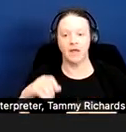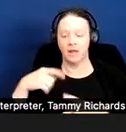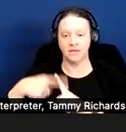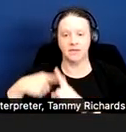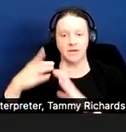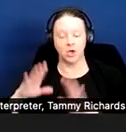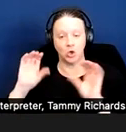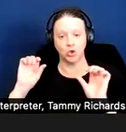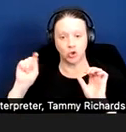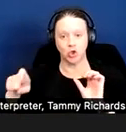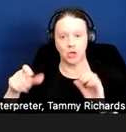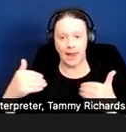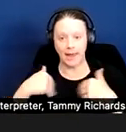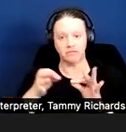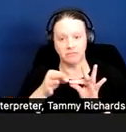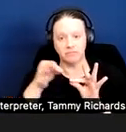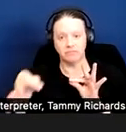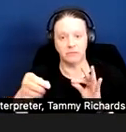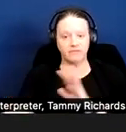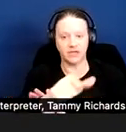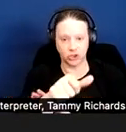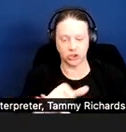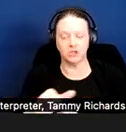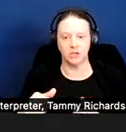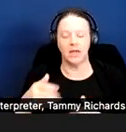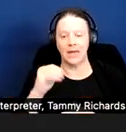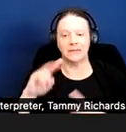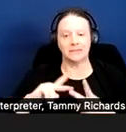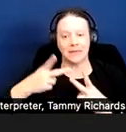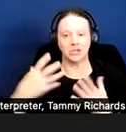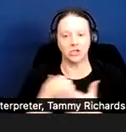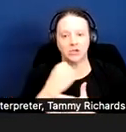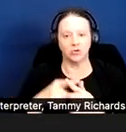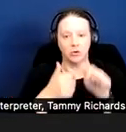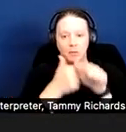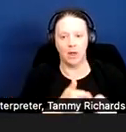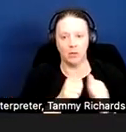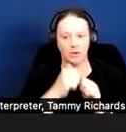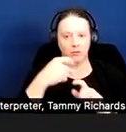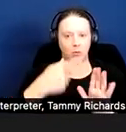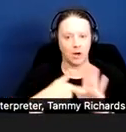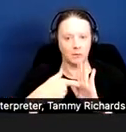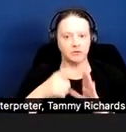meaning the stay of eviction and kind of a second chance to comply with lease terms.